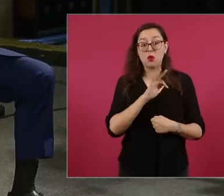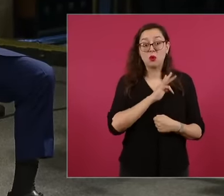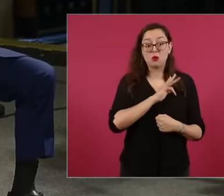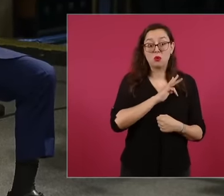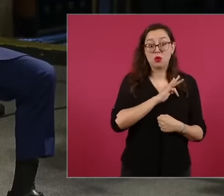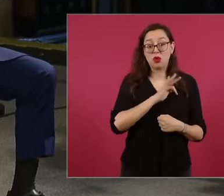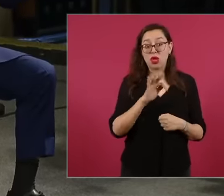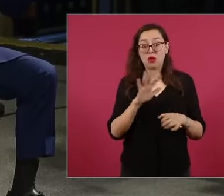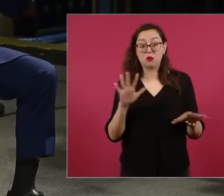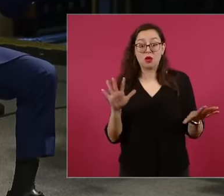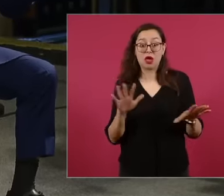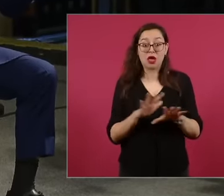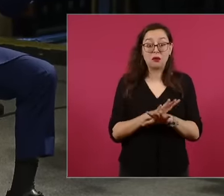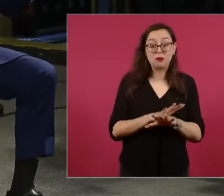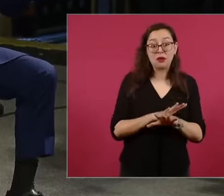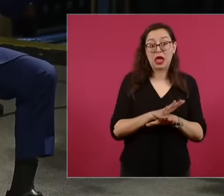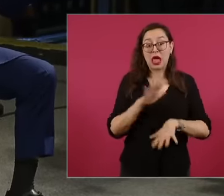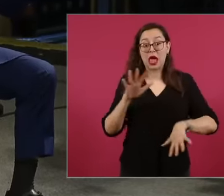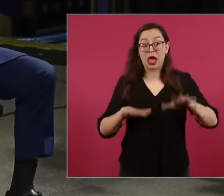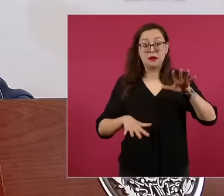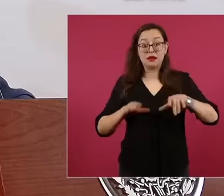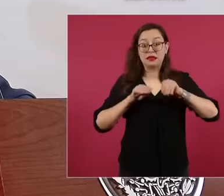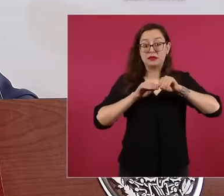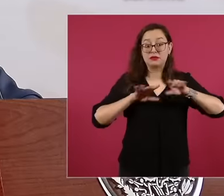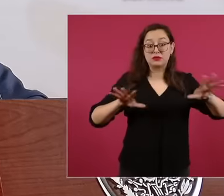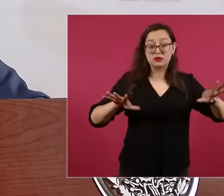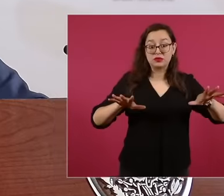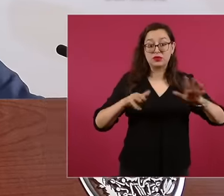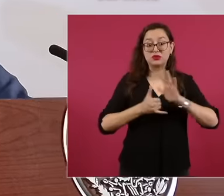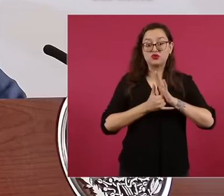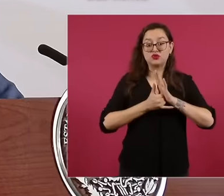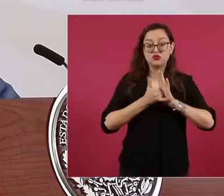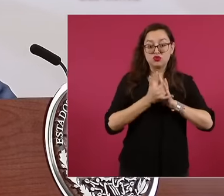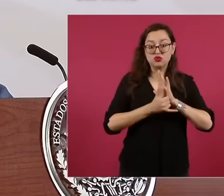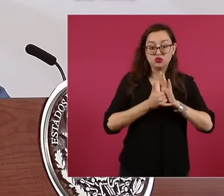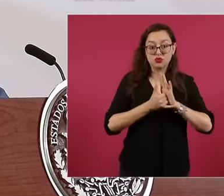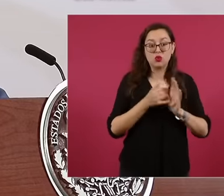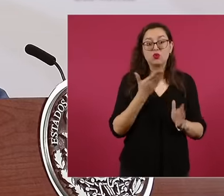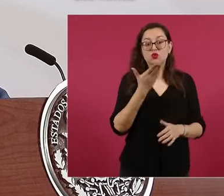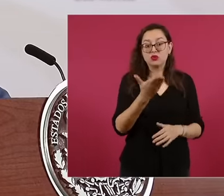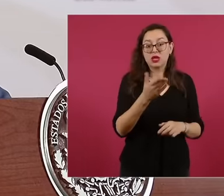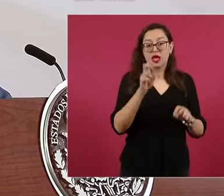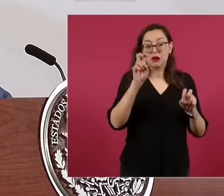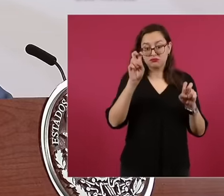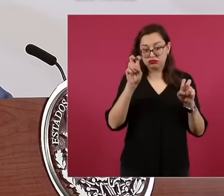that sometimes the transmission goes down and you went down to the ninth floor. You stayed for a while. No, don't